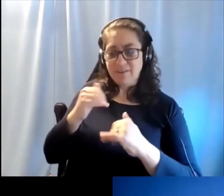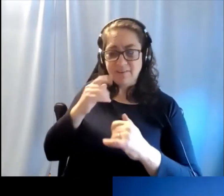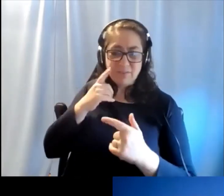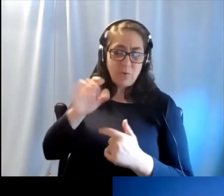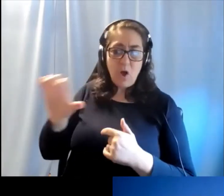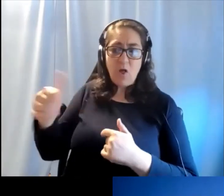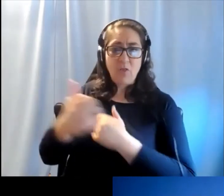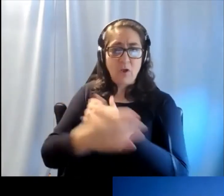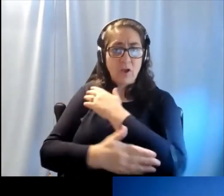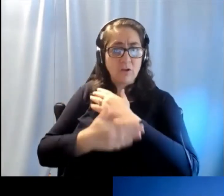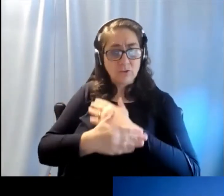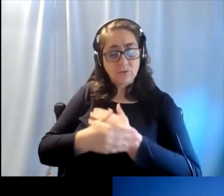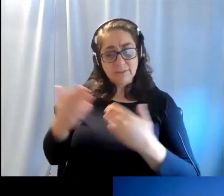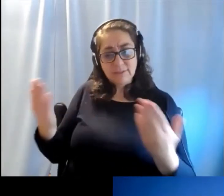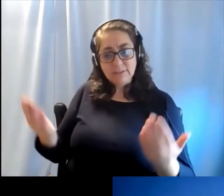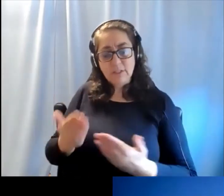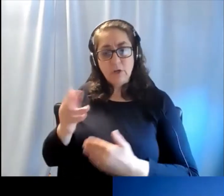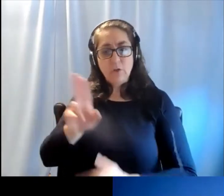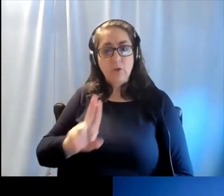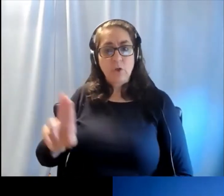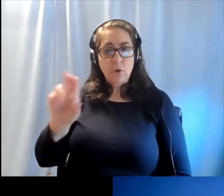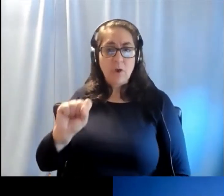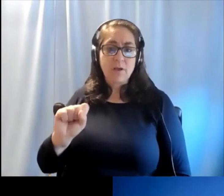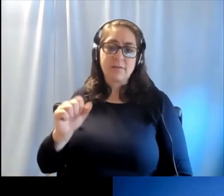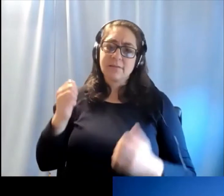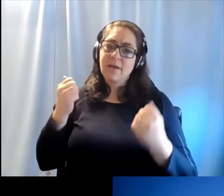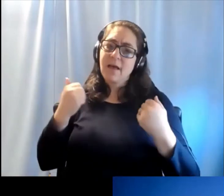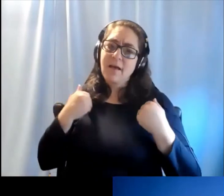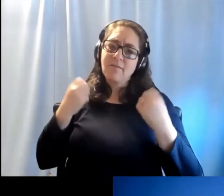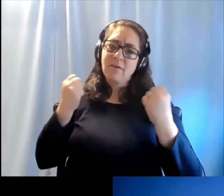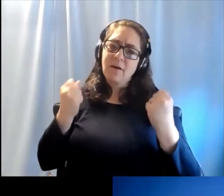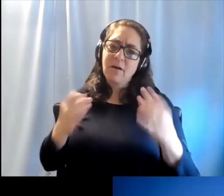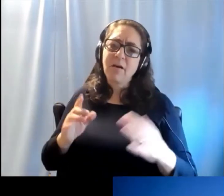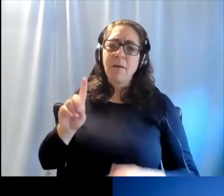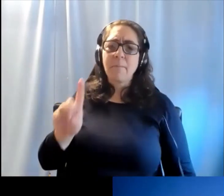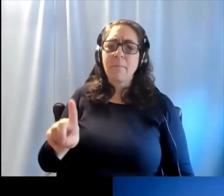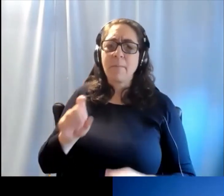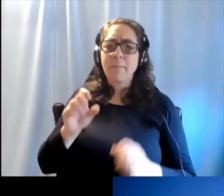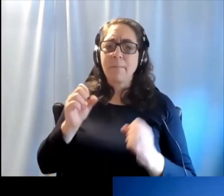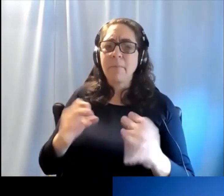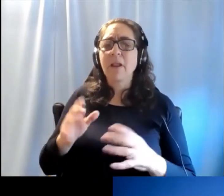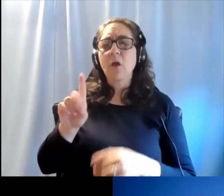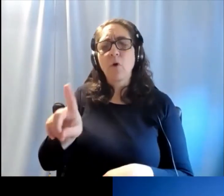countries around the world in the United States, there are, you know, hundreds of thousands